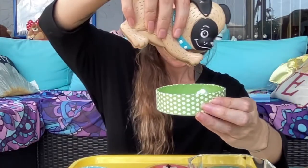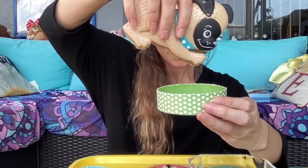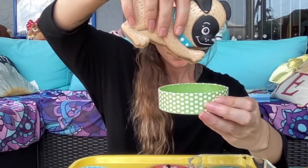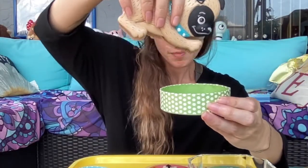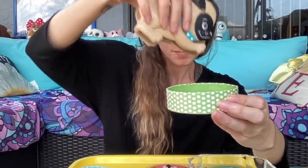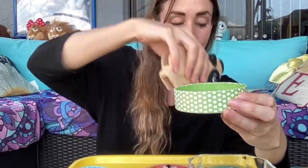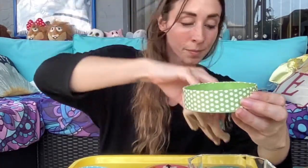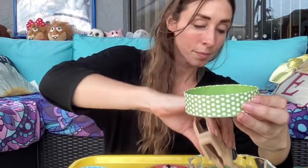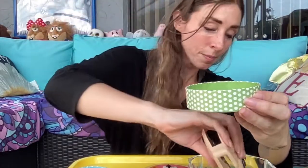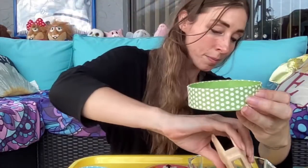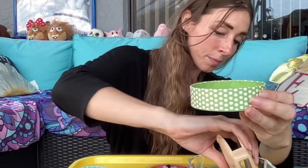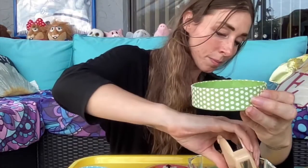two